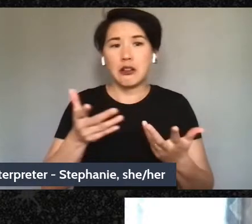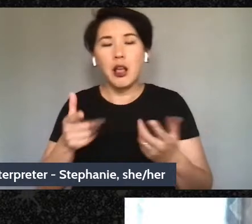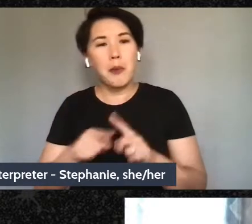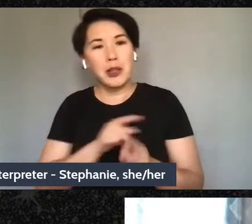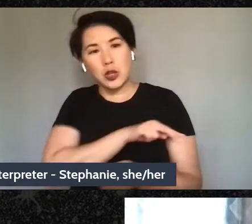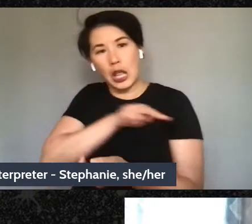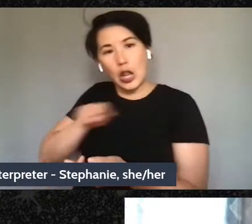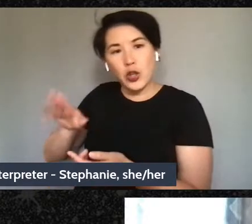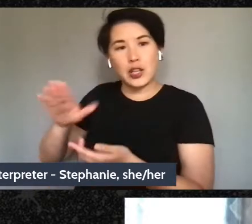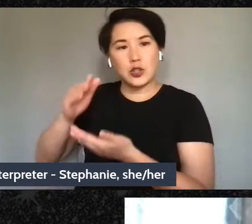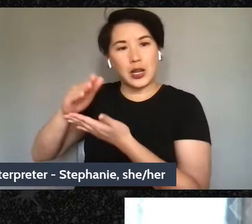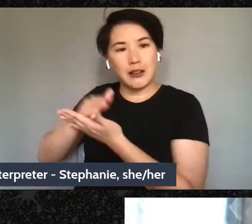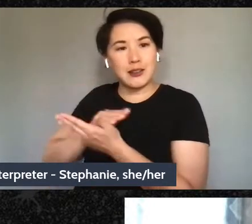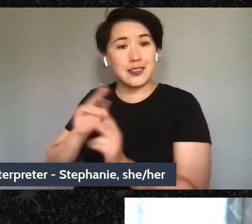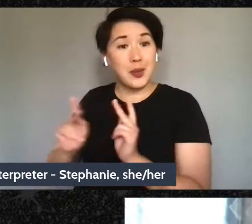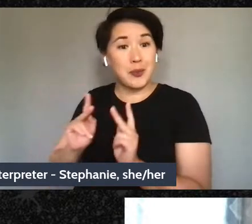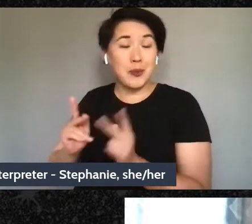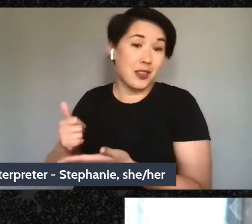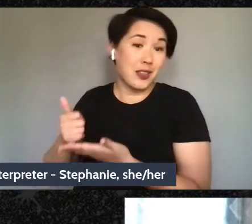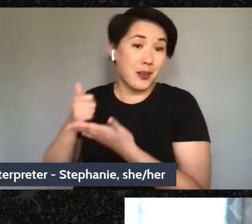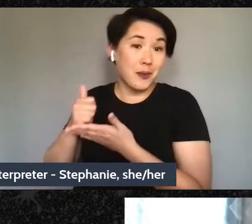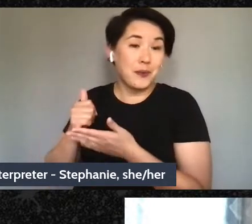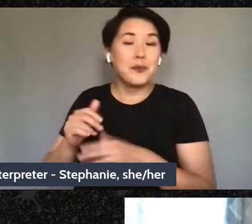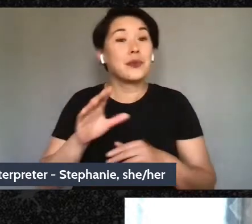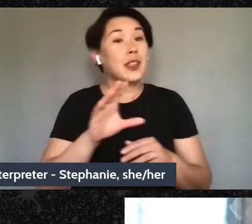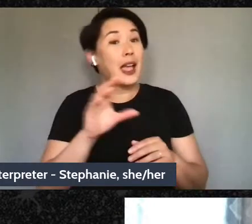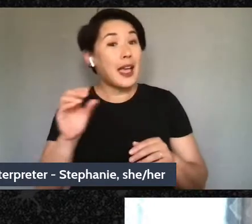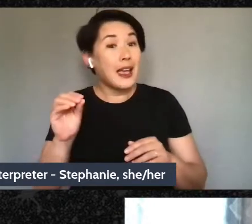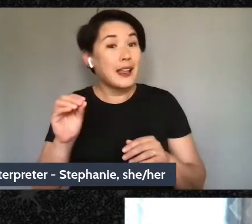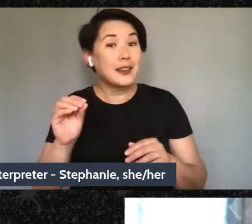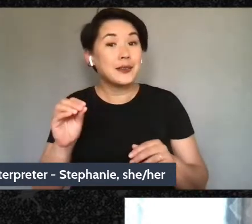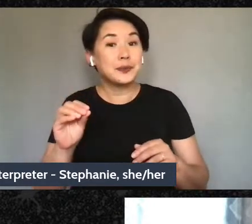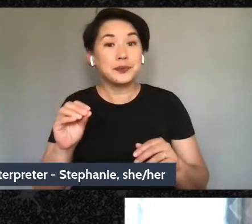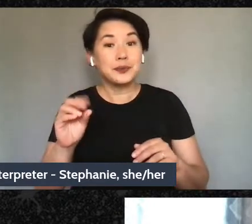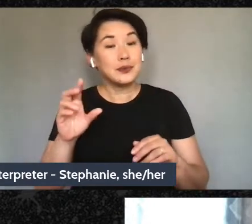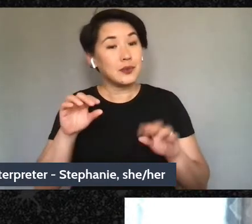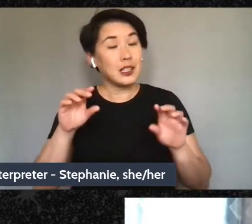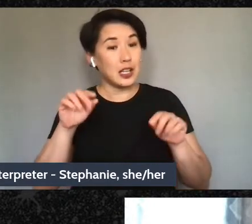but also they're really helpful that's to do something that exercises when you're in crisis